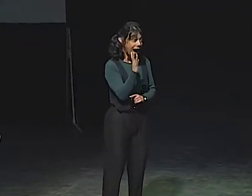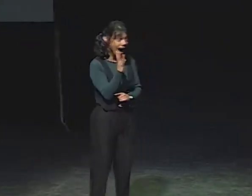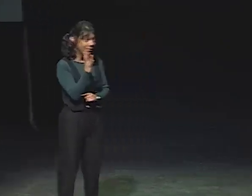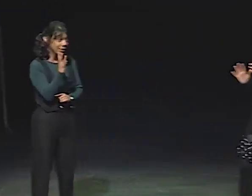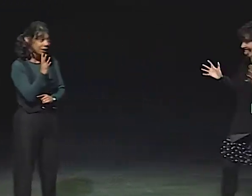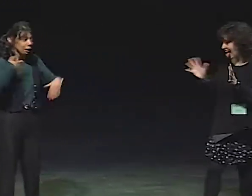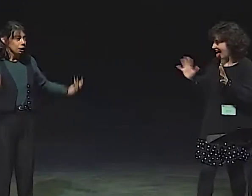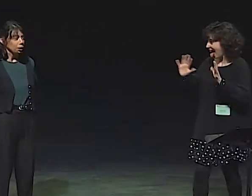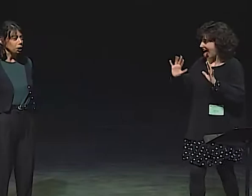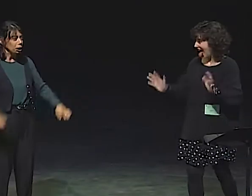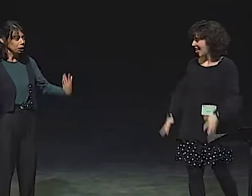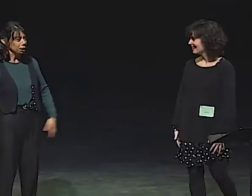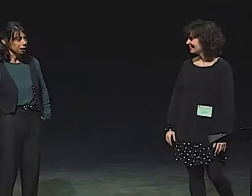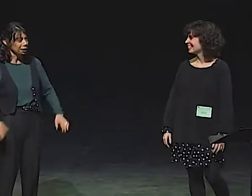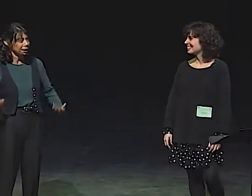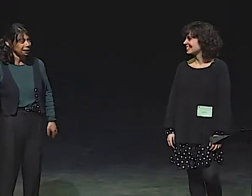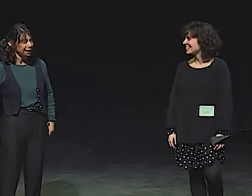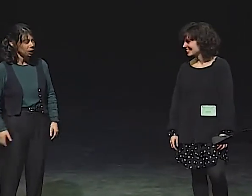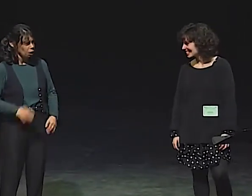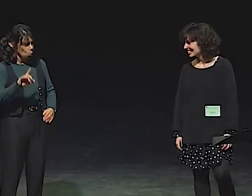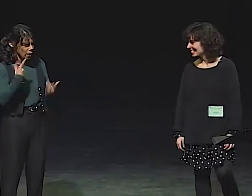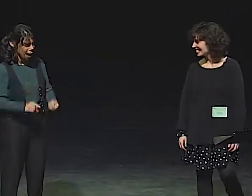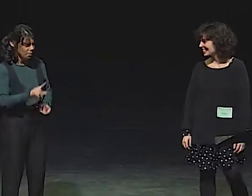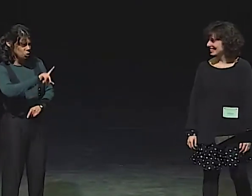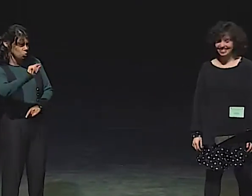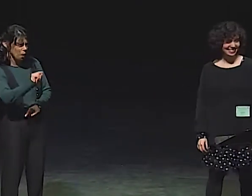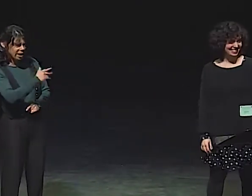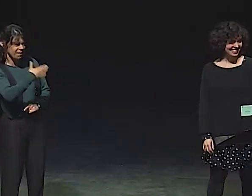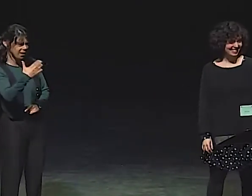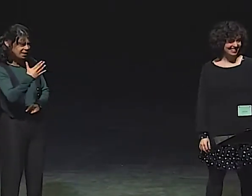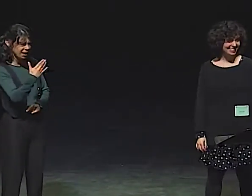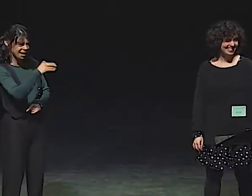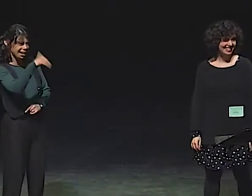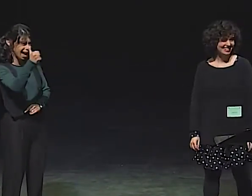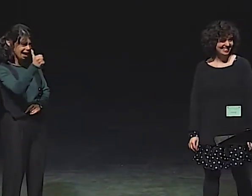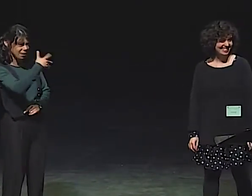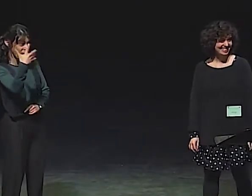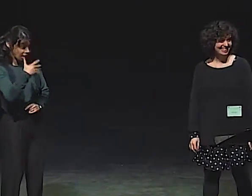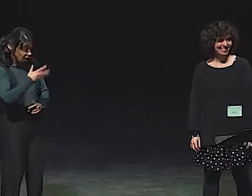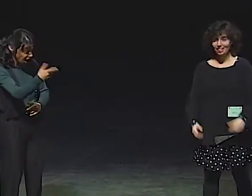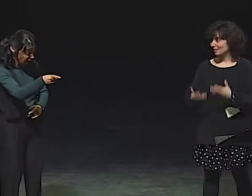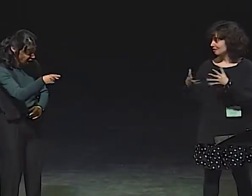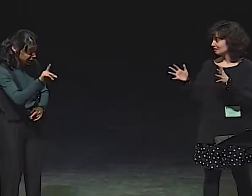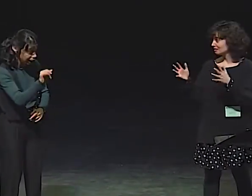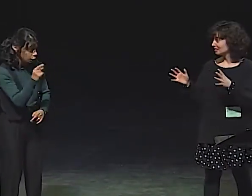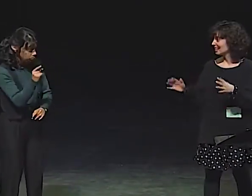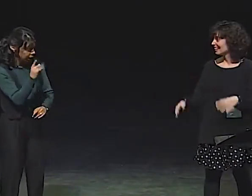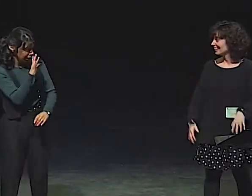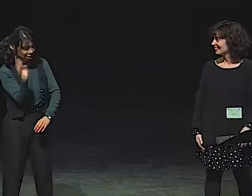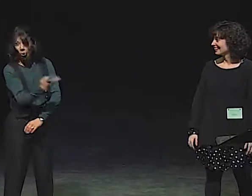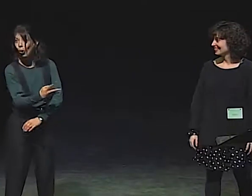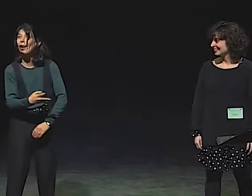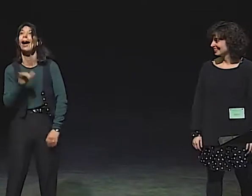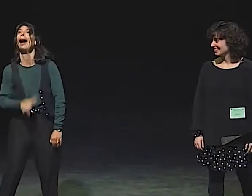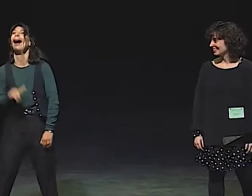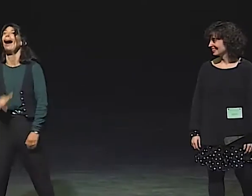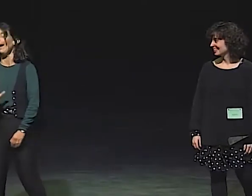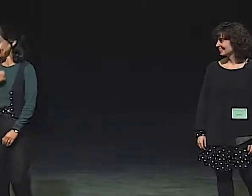HER WORLD HAD BEEN TOTALLY DESTROYED. OH, MY GOSH, 5 MINUTES? WHAT HAPPENED TO THE 20, THE 10, THE 5?